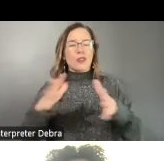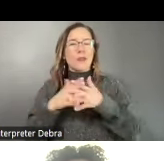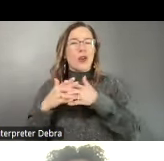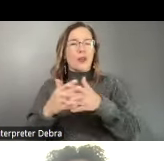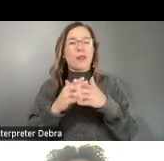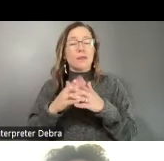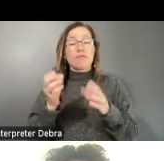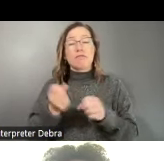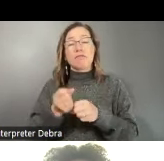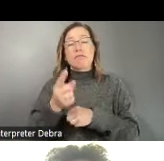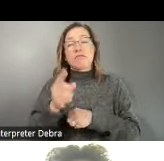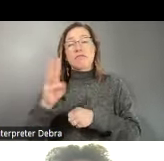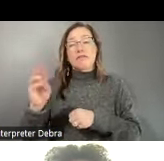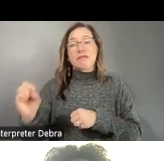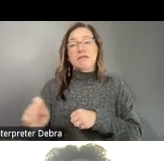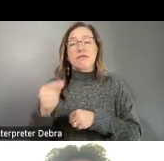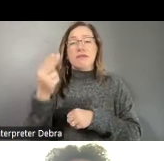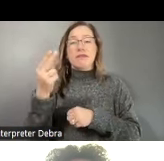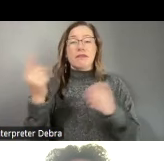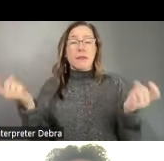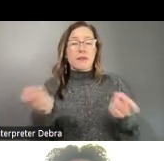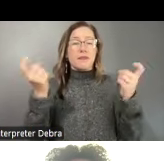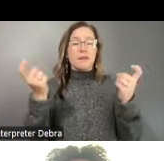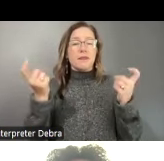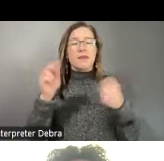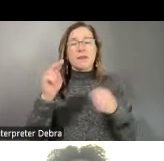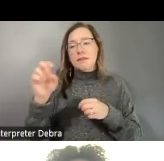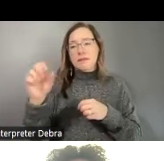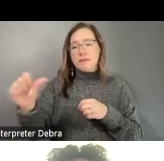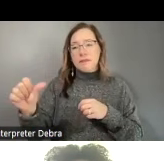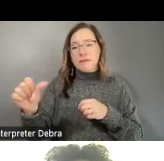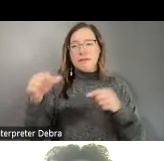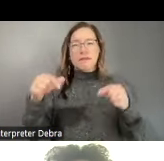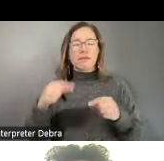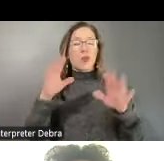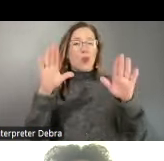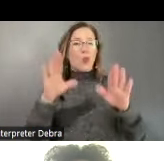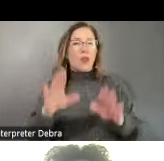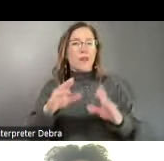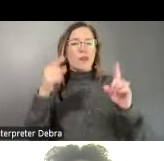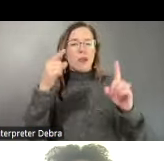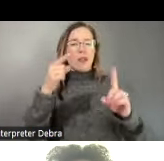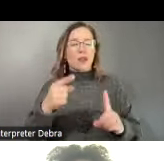marks our 60th anniversary of the NEA. This is a wonderful milestone for the agency and